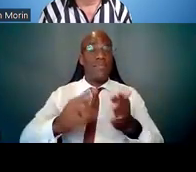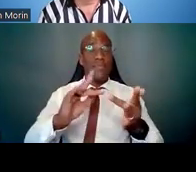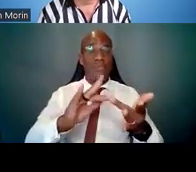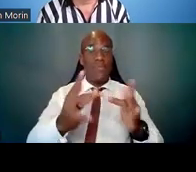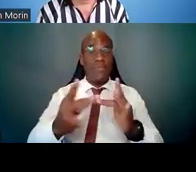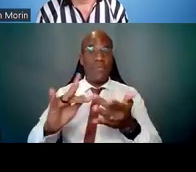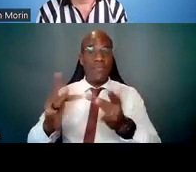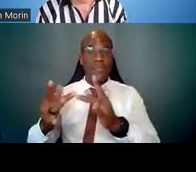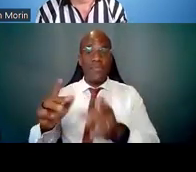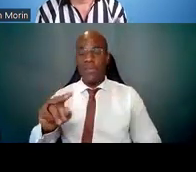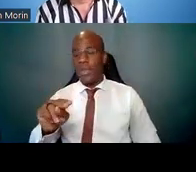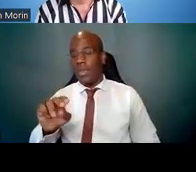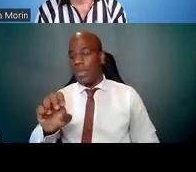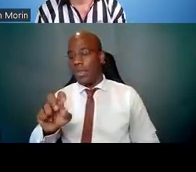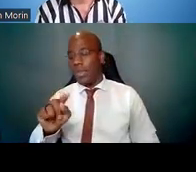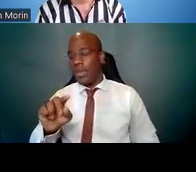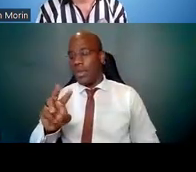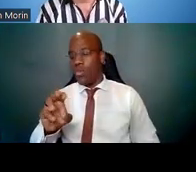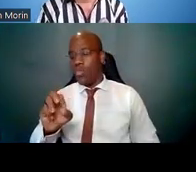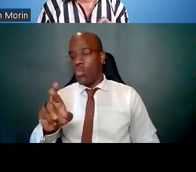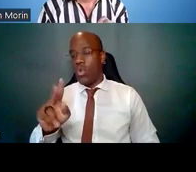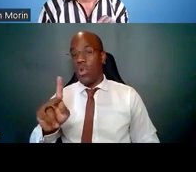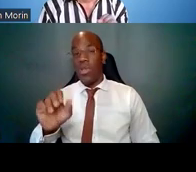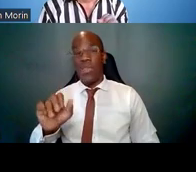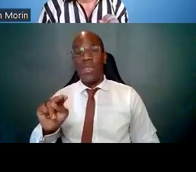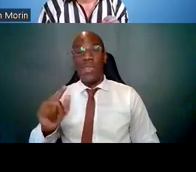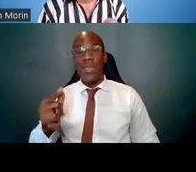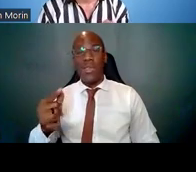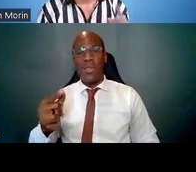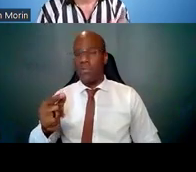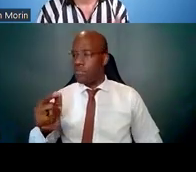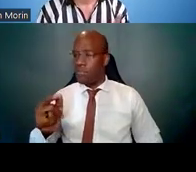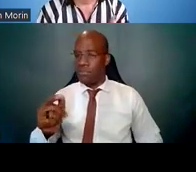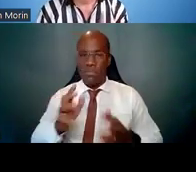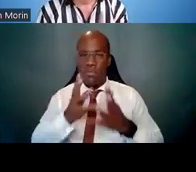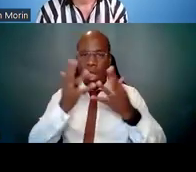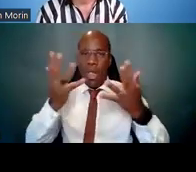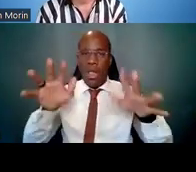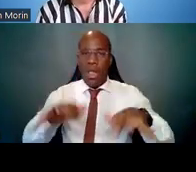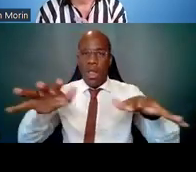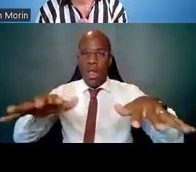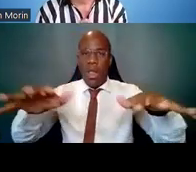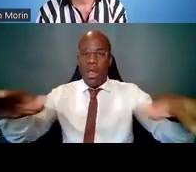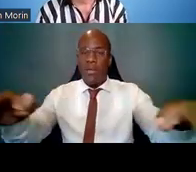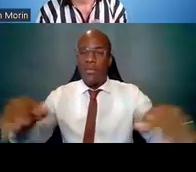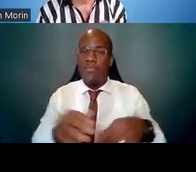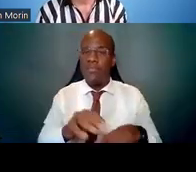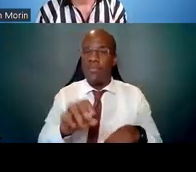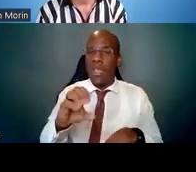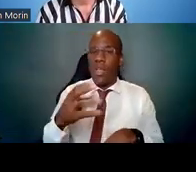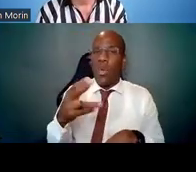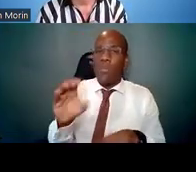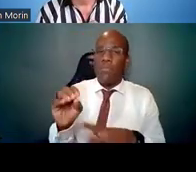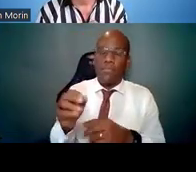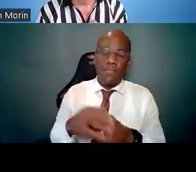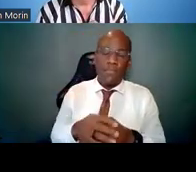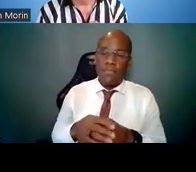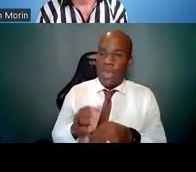Lynn Morin: Bray, before you get to networking -- oh, sorry. Rosalina Bray: Yes? Lynn Morin: Before you get to networking, there is a question in the Q